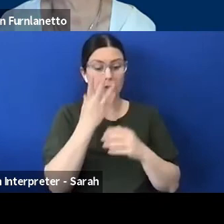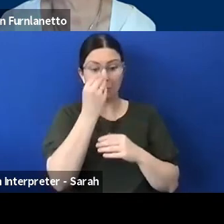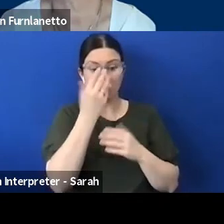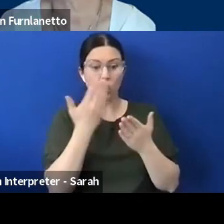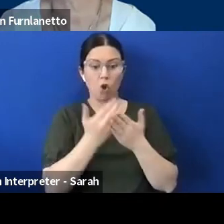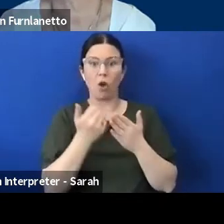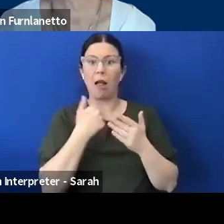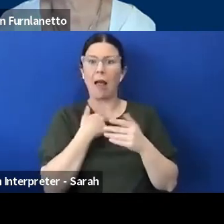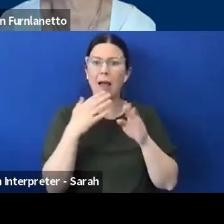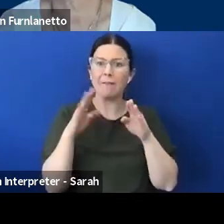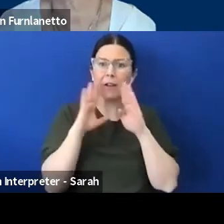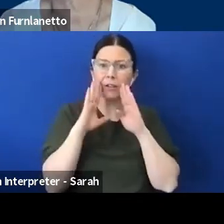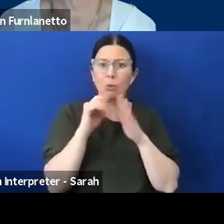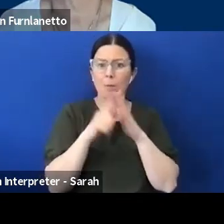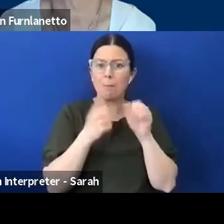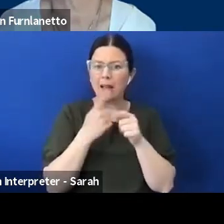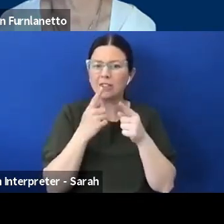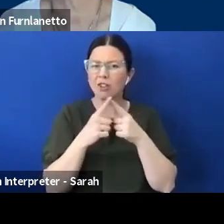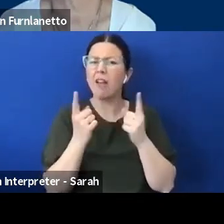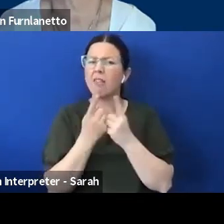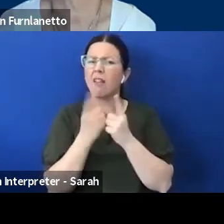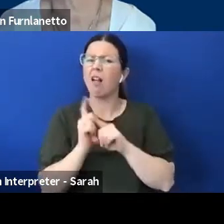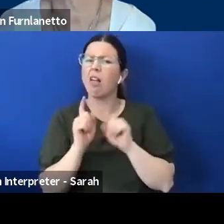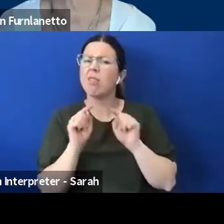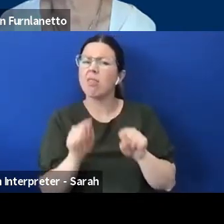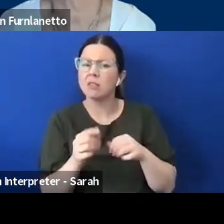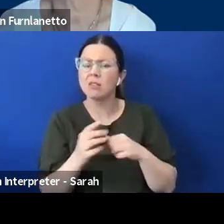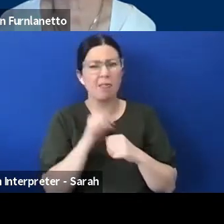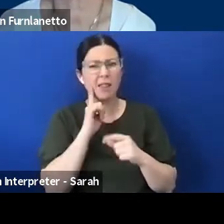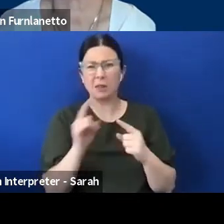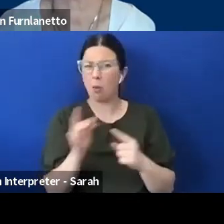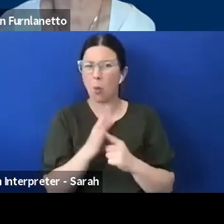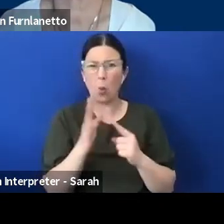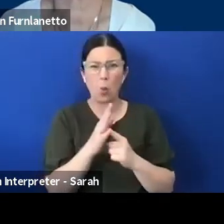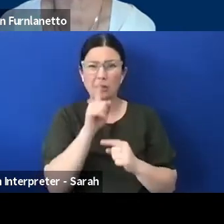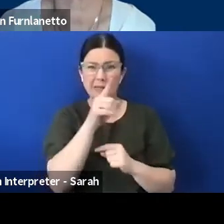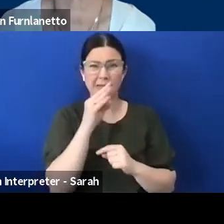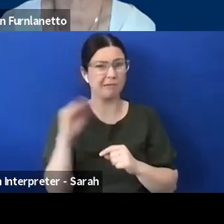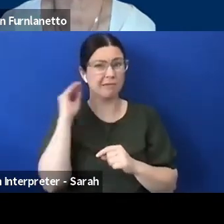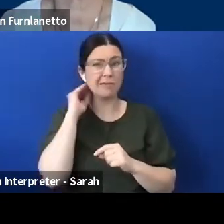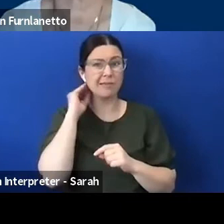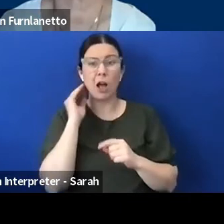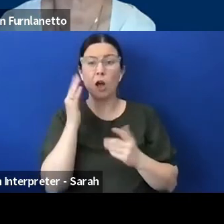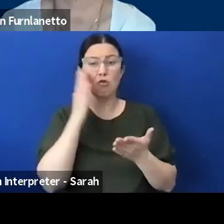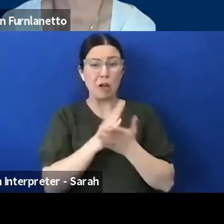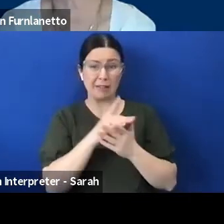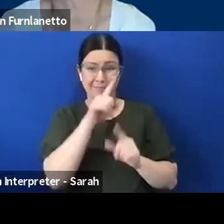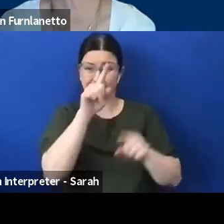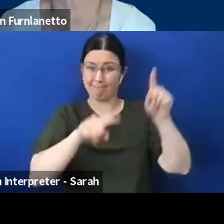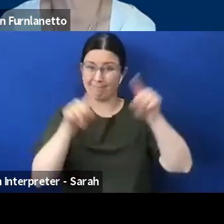think it's important to note that it's so diverse no matter what disability you live with especially